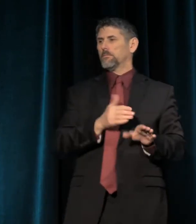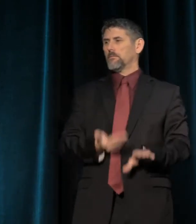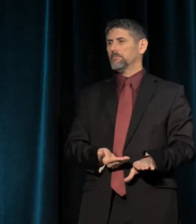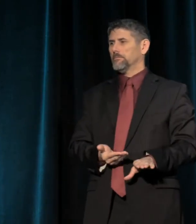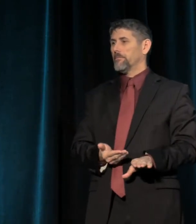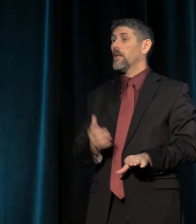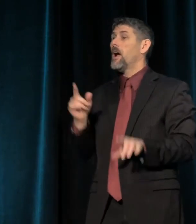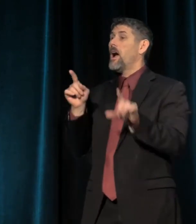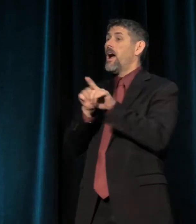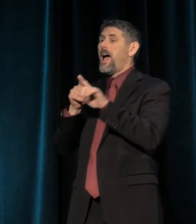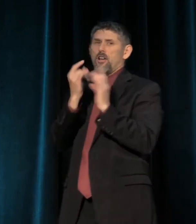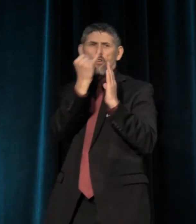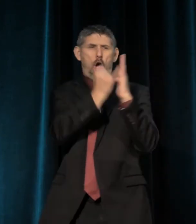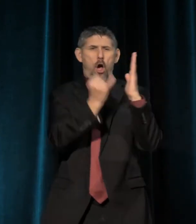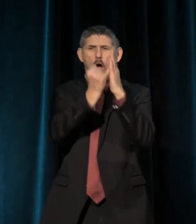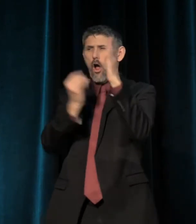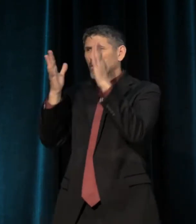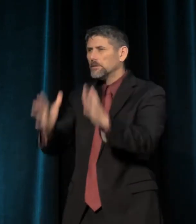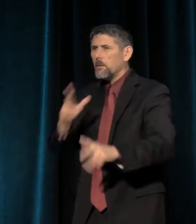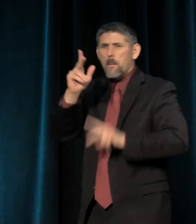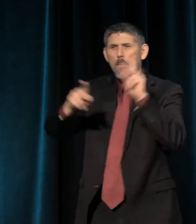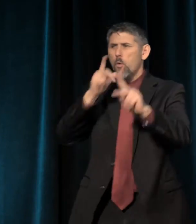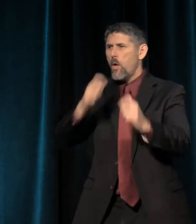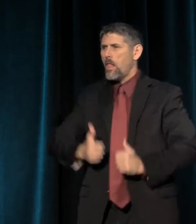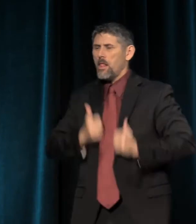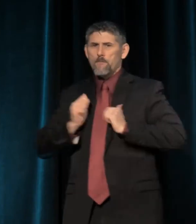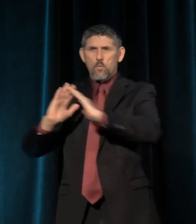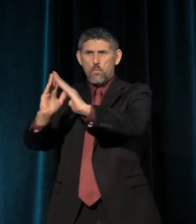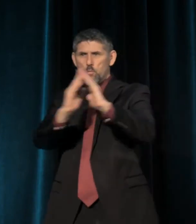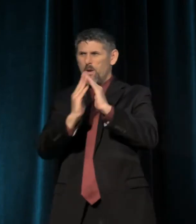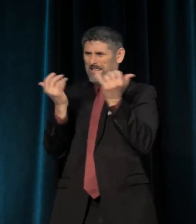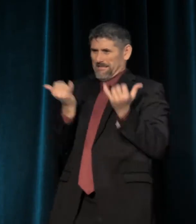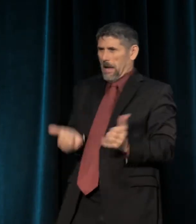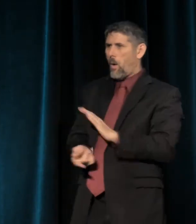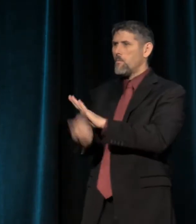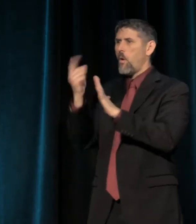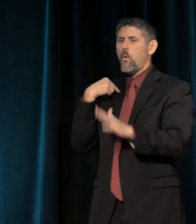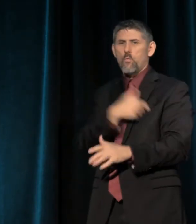And so as artists, as people living in community, in this moment we must choose.